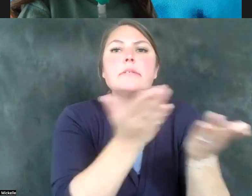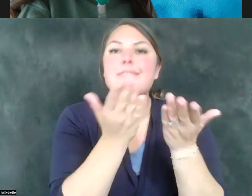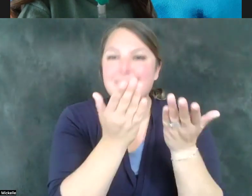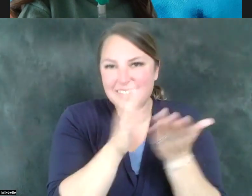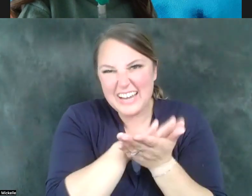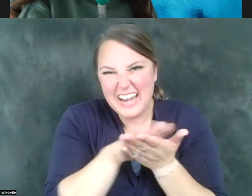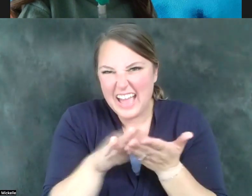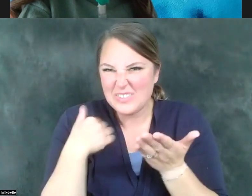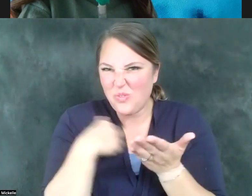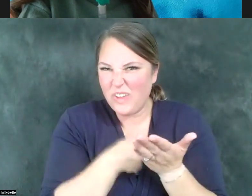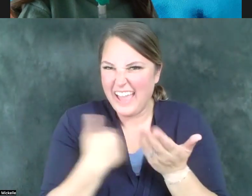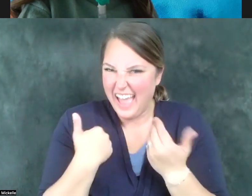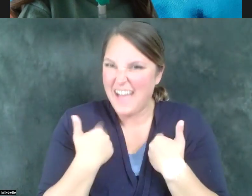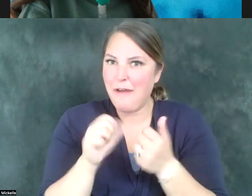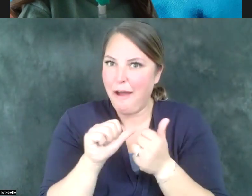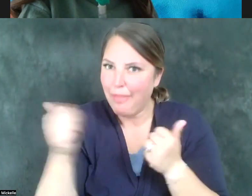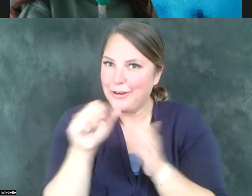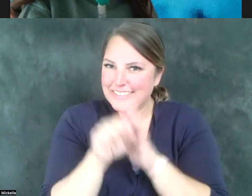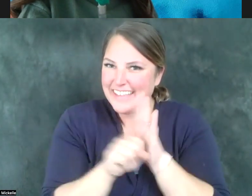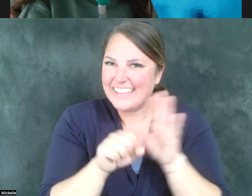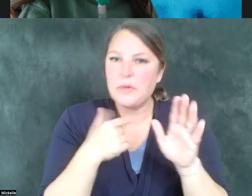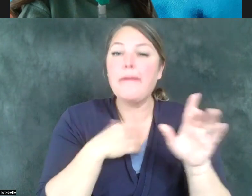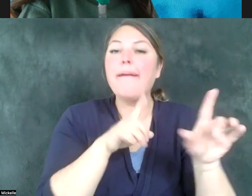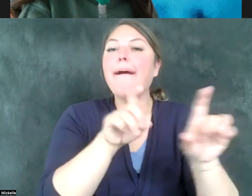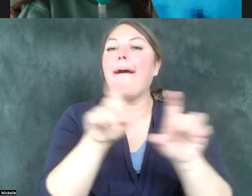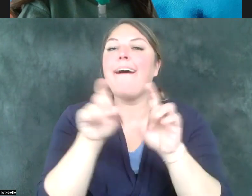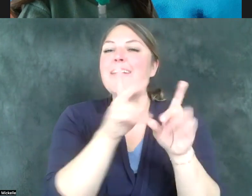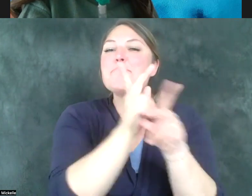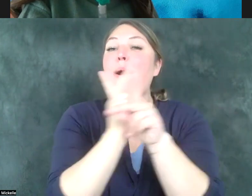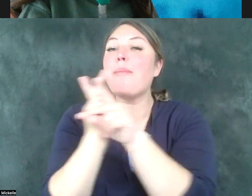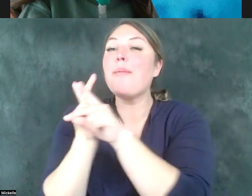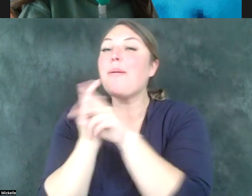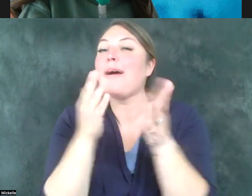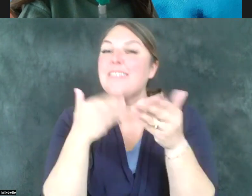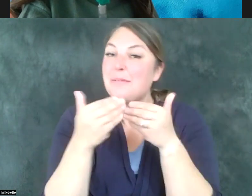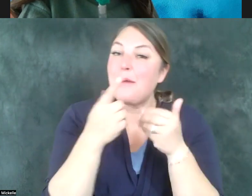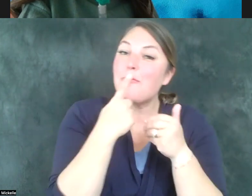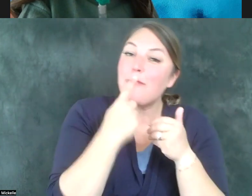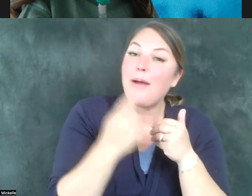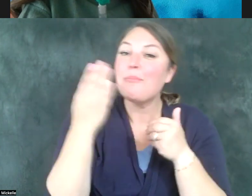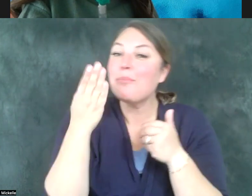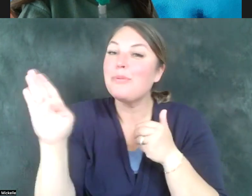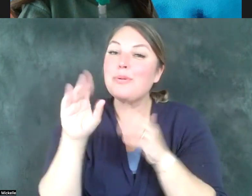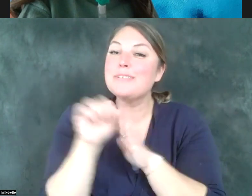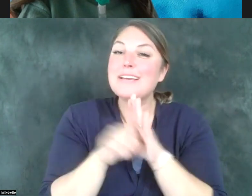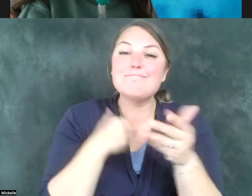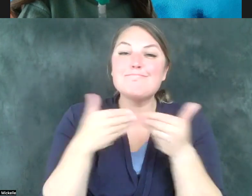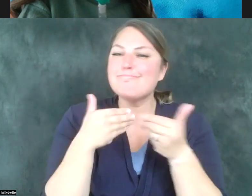always look around and borrow the good ideas from other states. Doesn't matter whether it's a red state or a blue state. One of the things that I've been